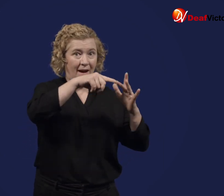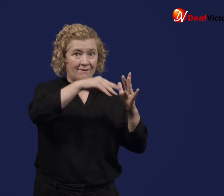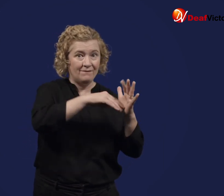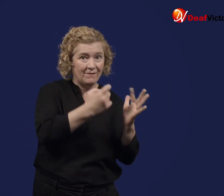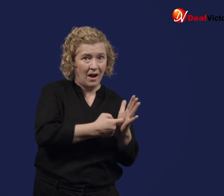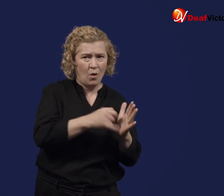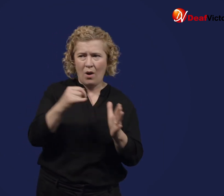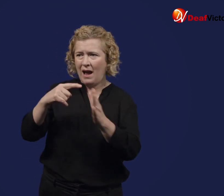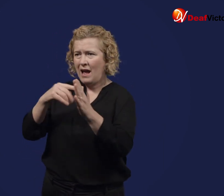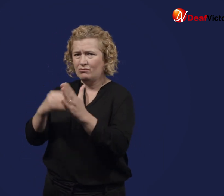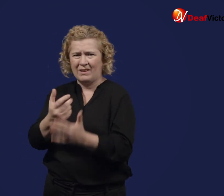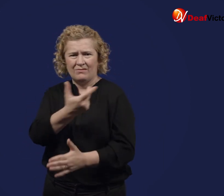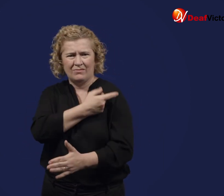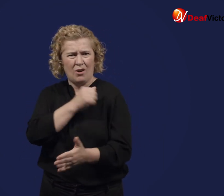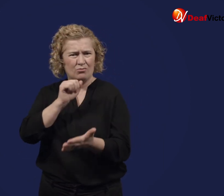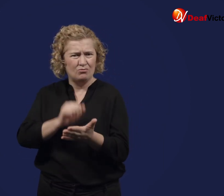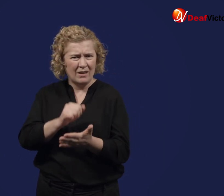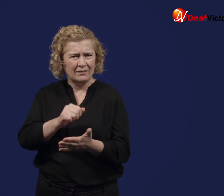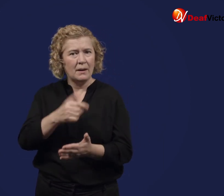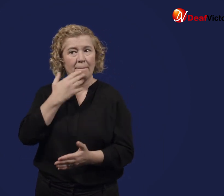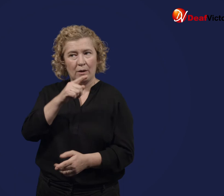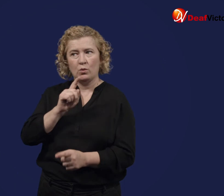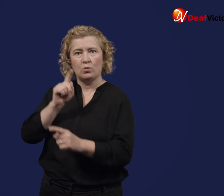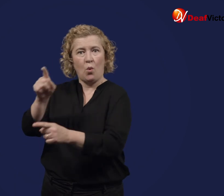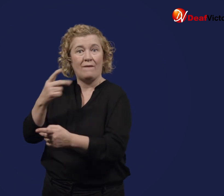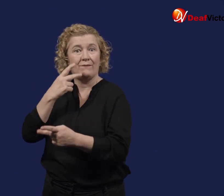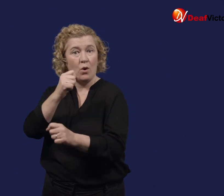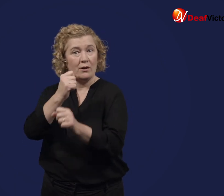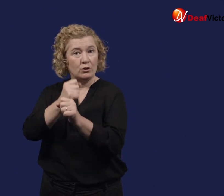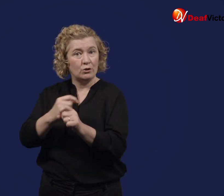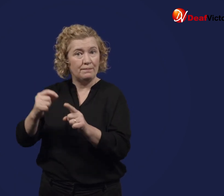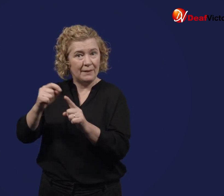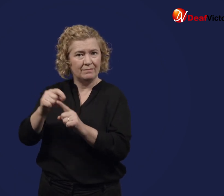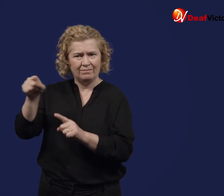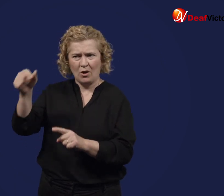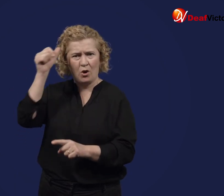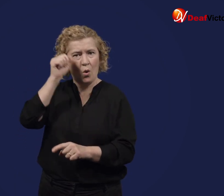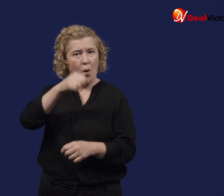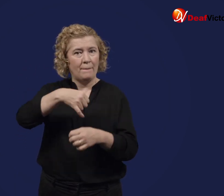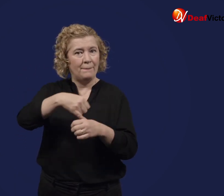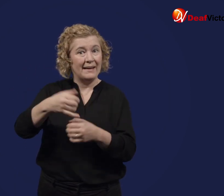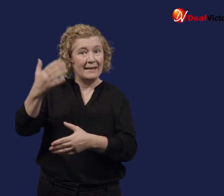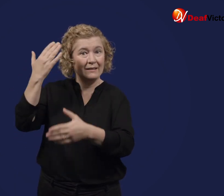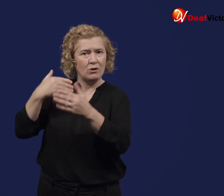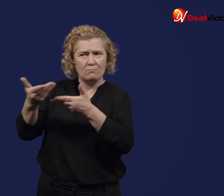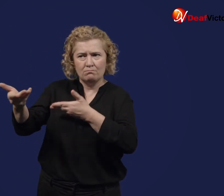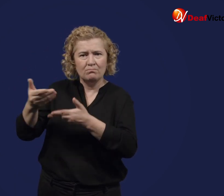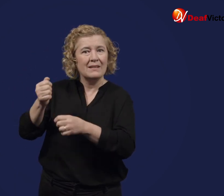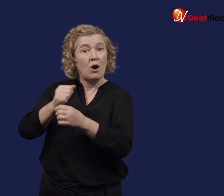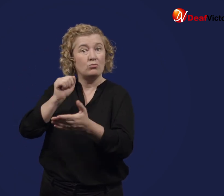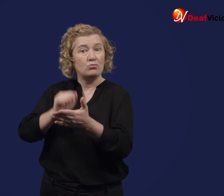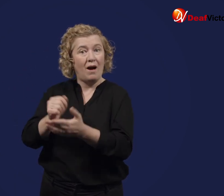please visit your GP so you can get appropriate medical advice.